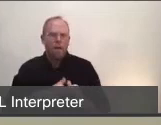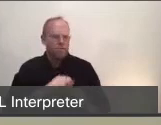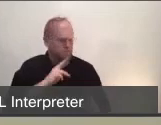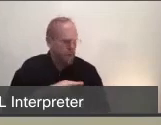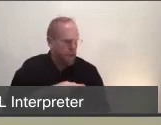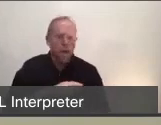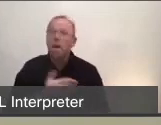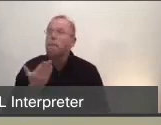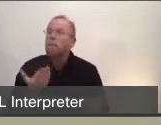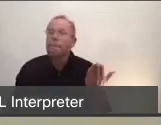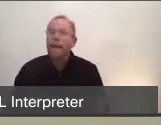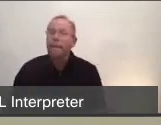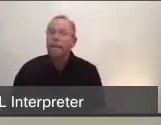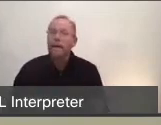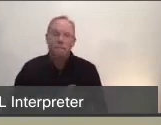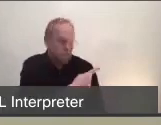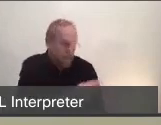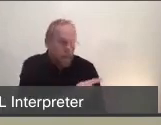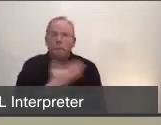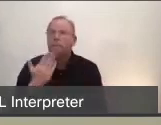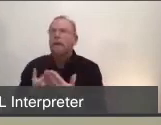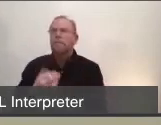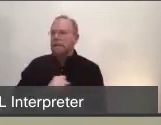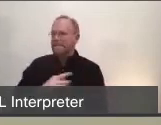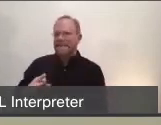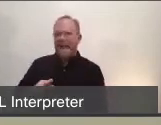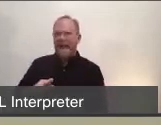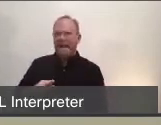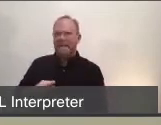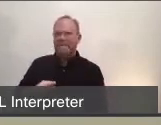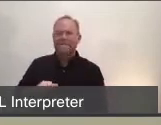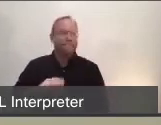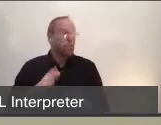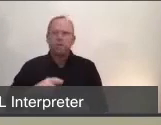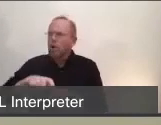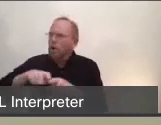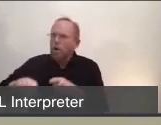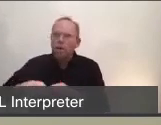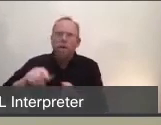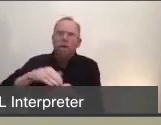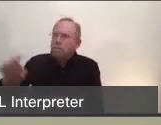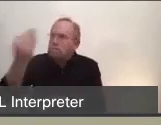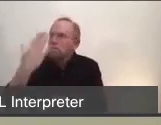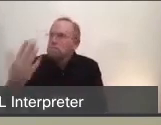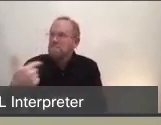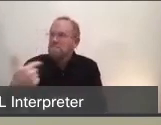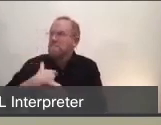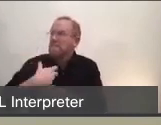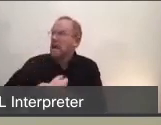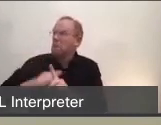because they just called their doctor and then are diagnosed with COVID-19. As I mentioned earlier, that one positive test results in a call from our public health nurse